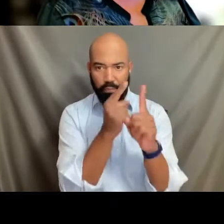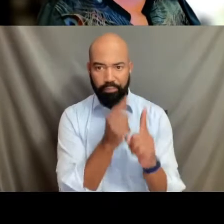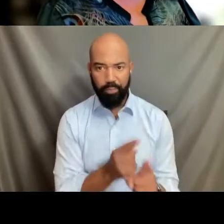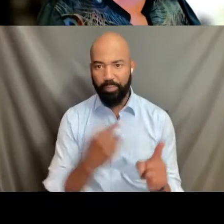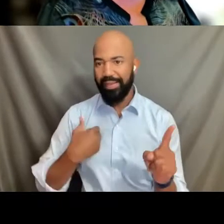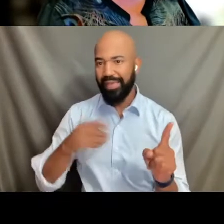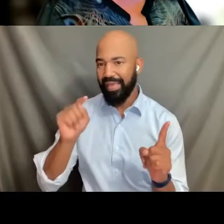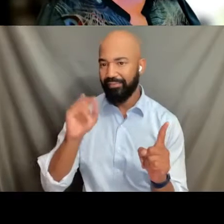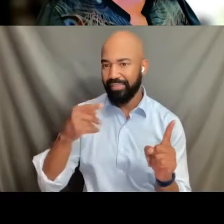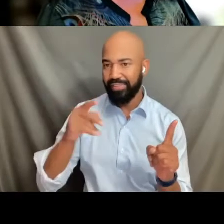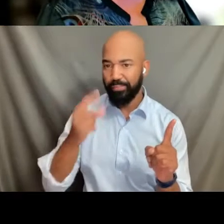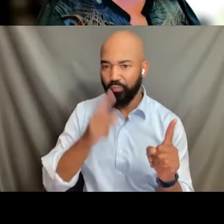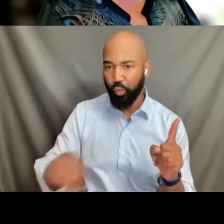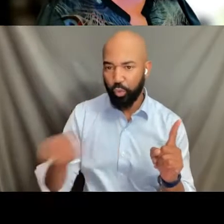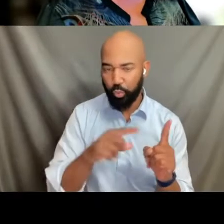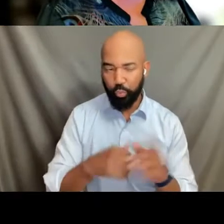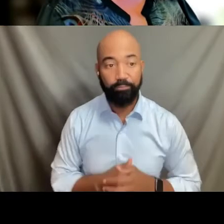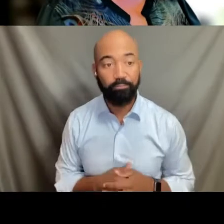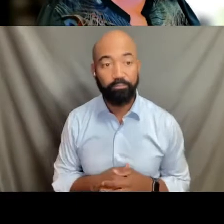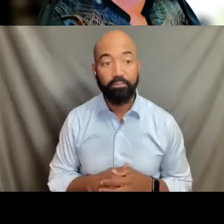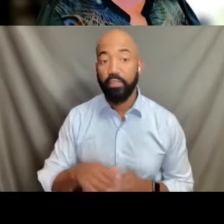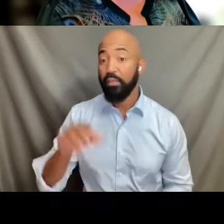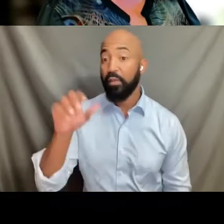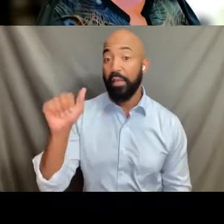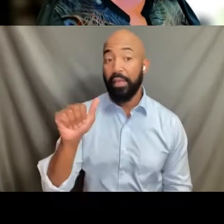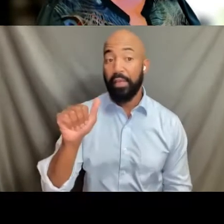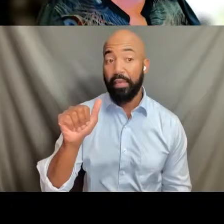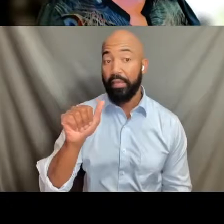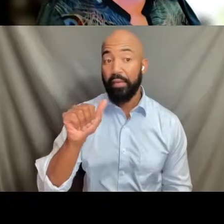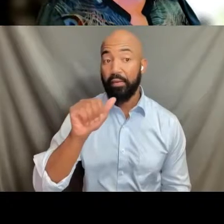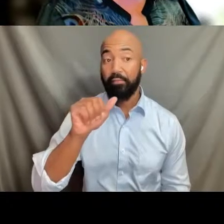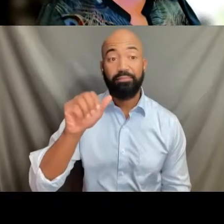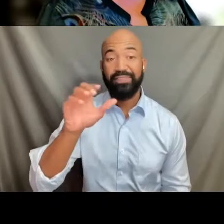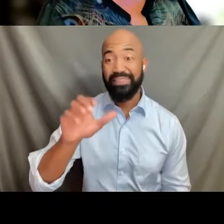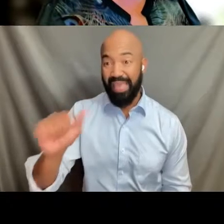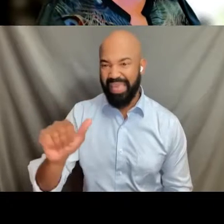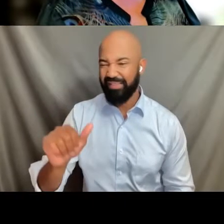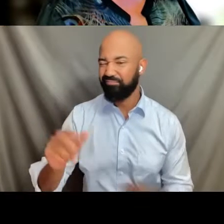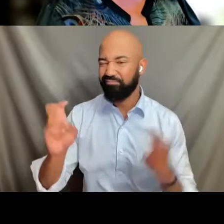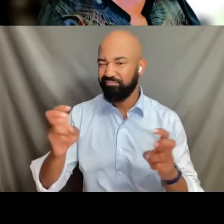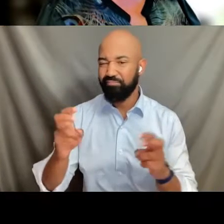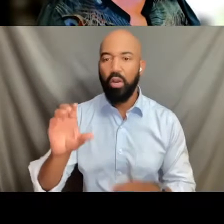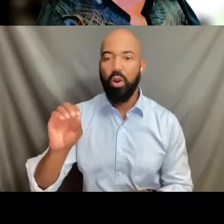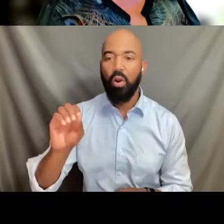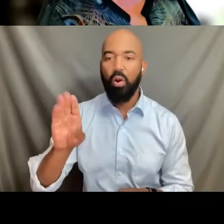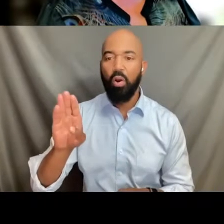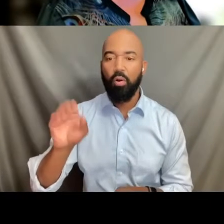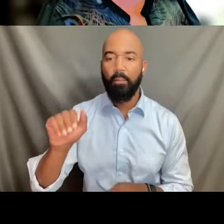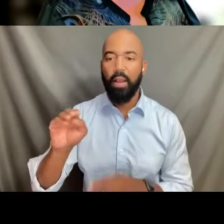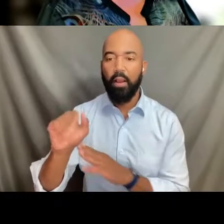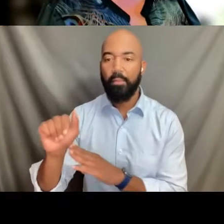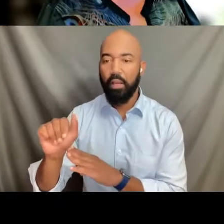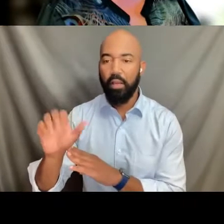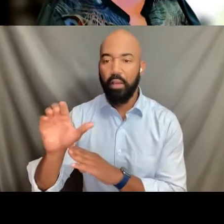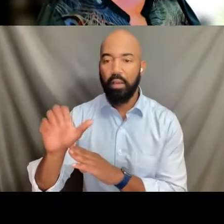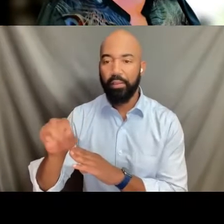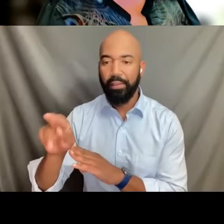The Affordable Care Act or what's known as Obamacare initially included a section 1557,